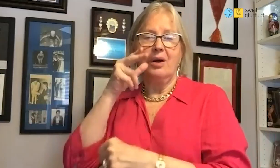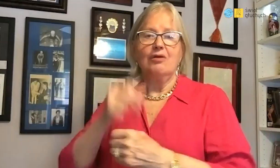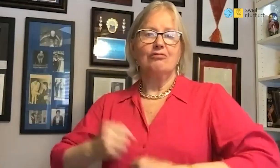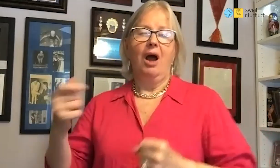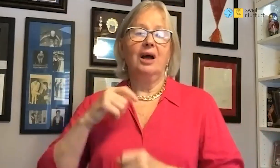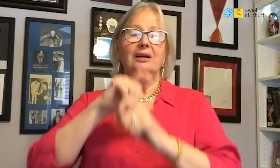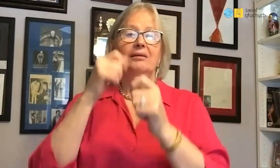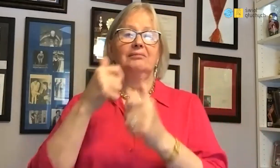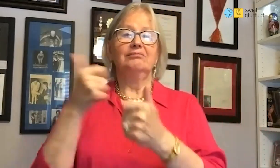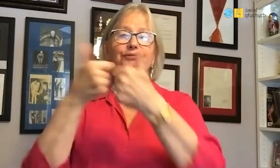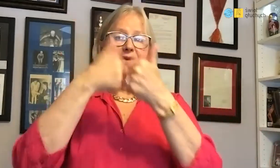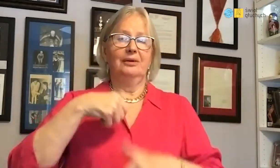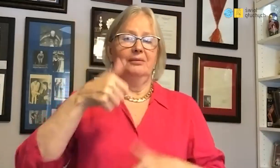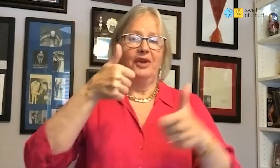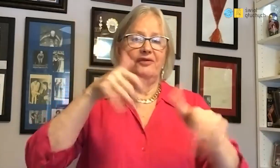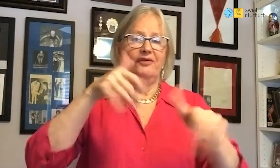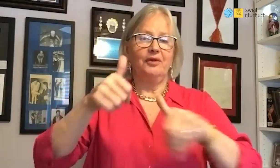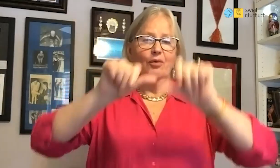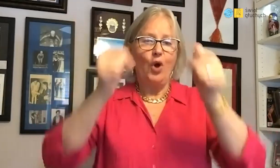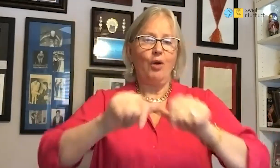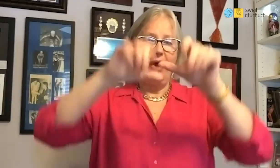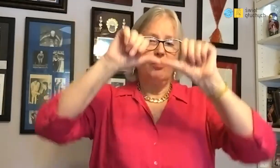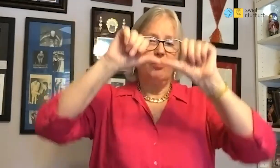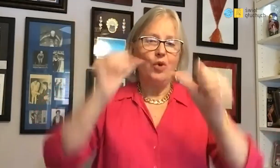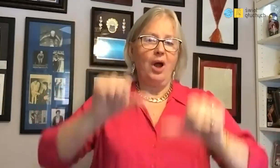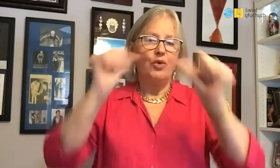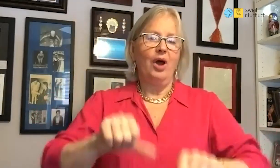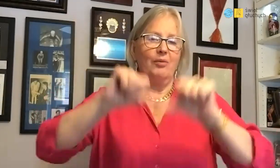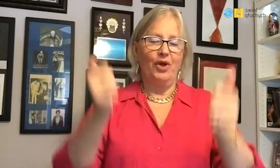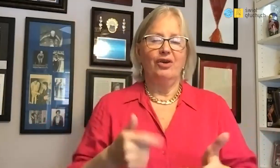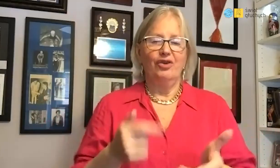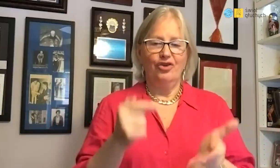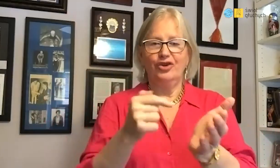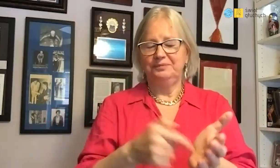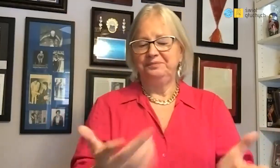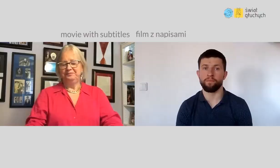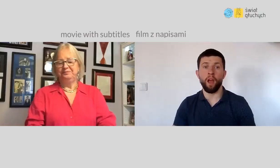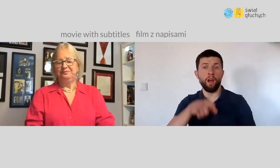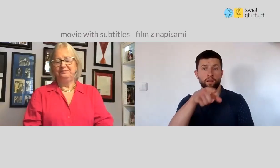Representing Legia, I won many cups and gold medals.